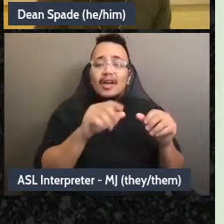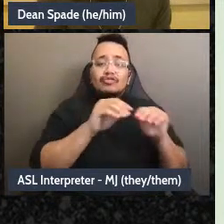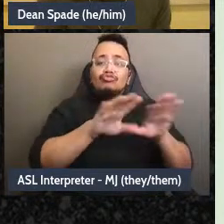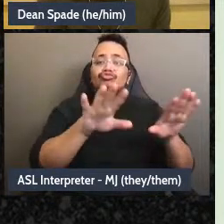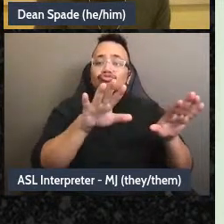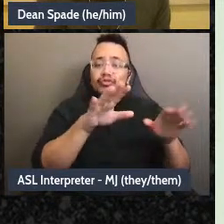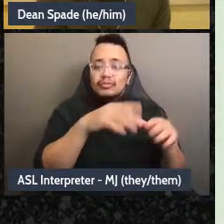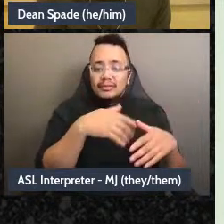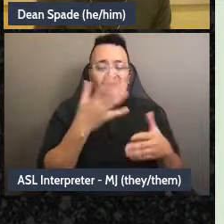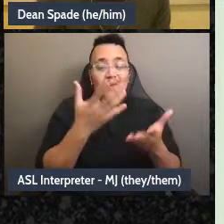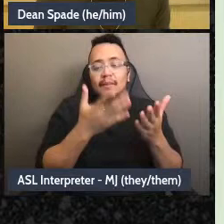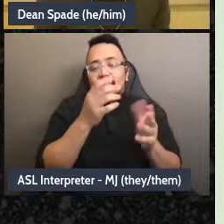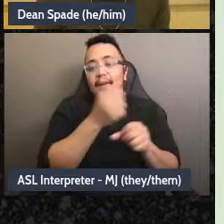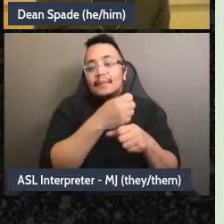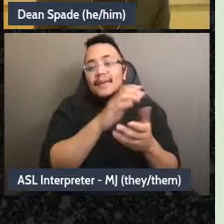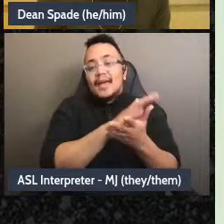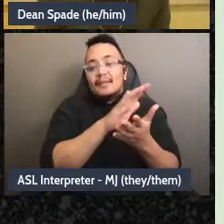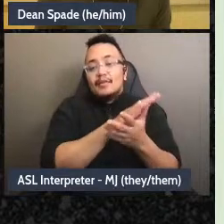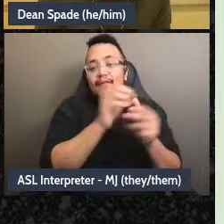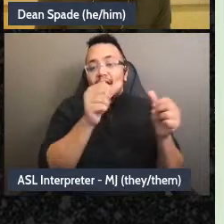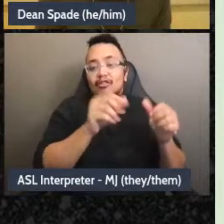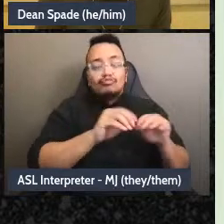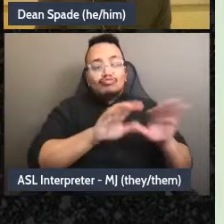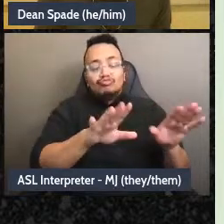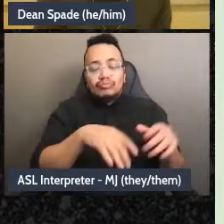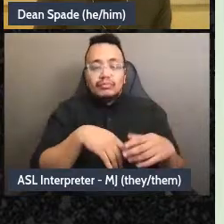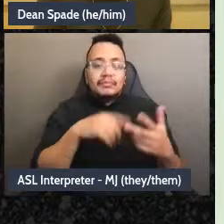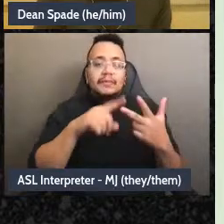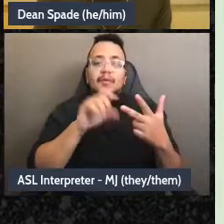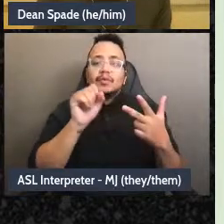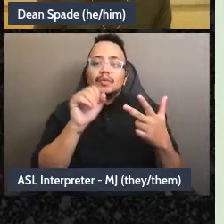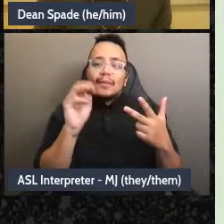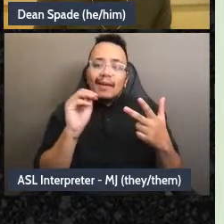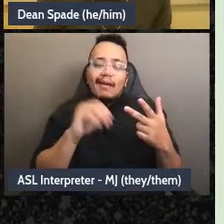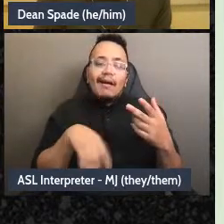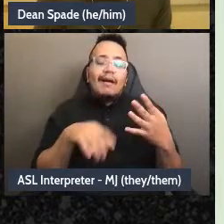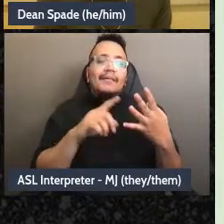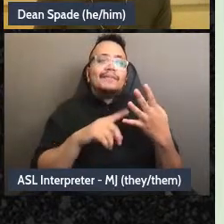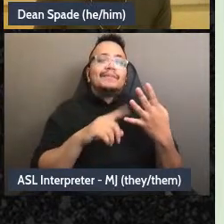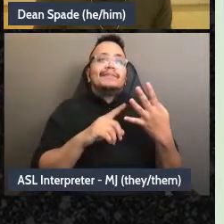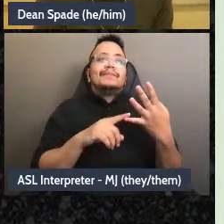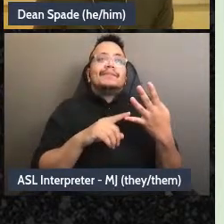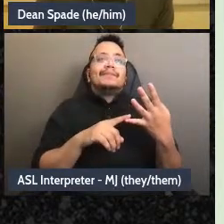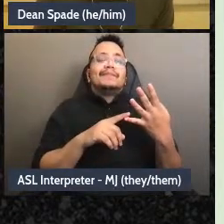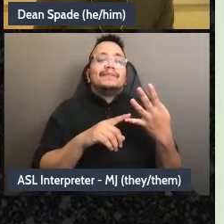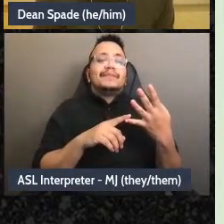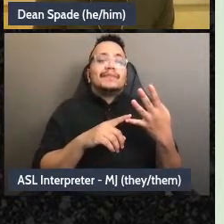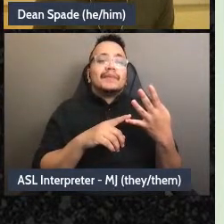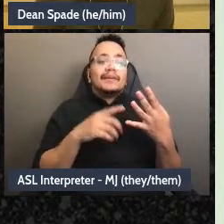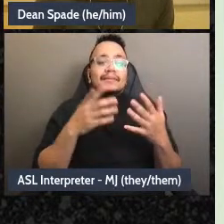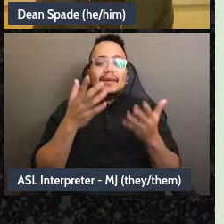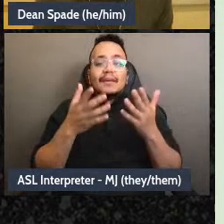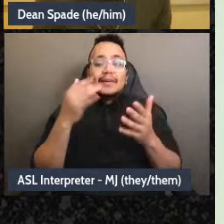flyers or does our social media or, um, if we're writing press releases does that, you know, like,